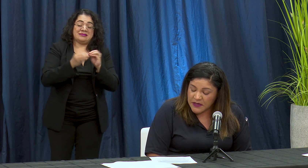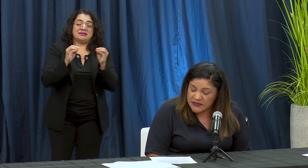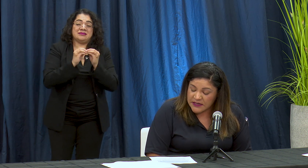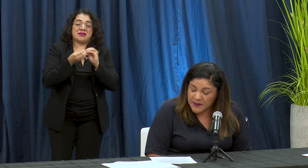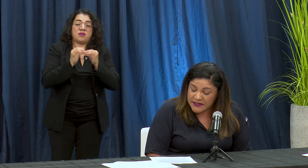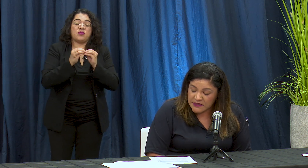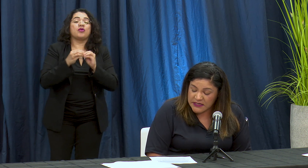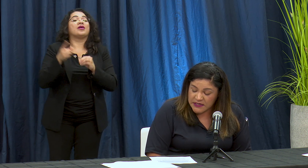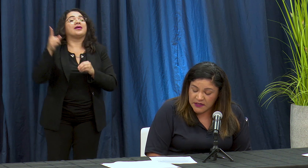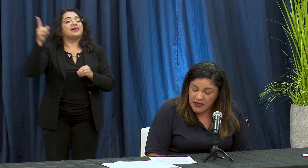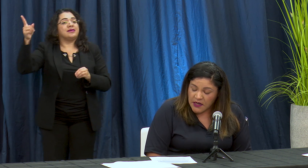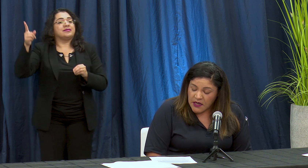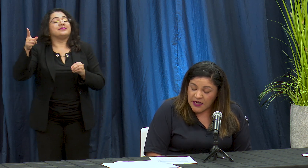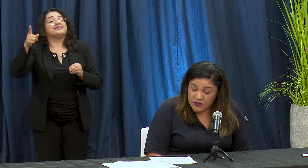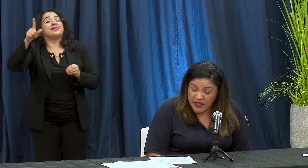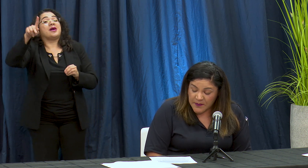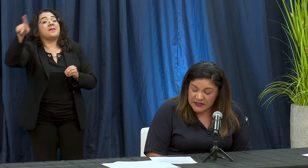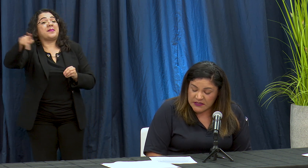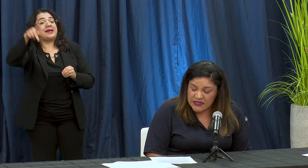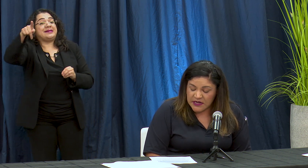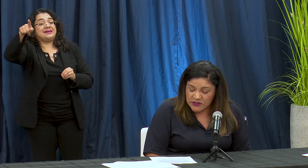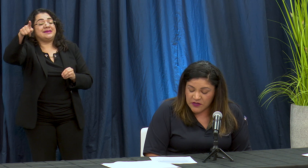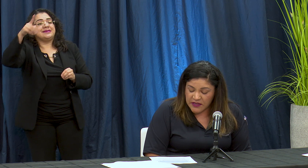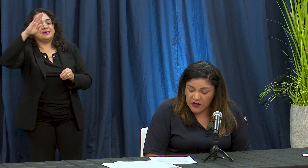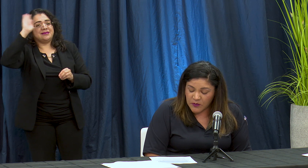pasa Pasadena la ciudad a pasadena a la ciudad en la